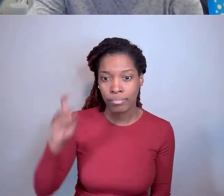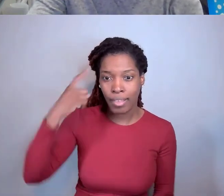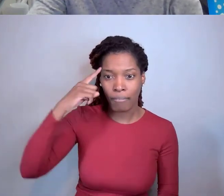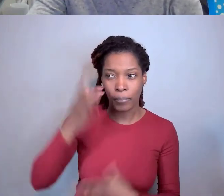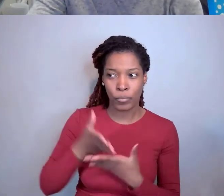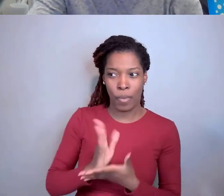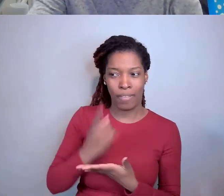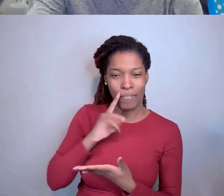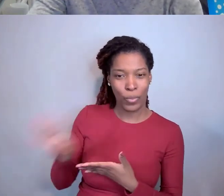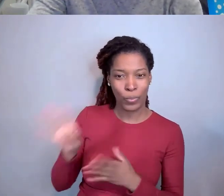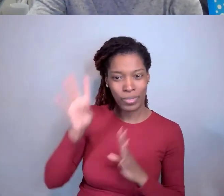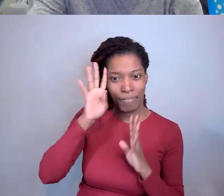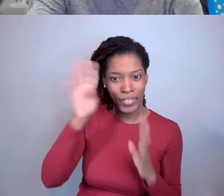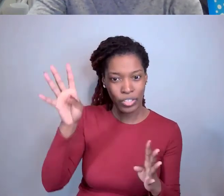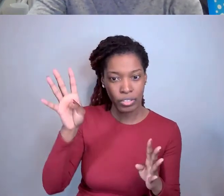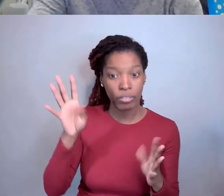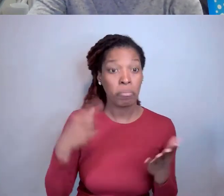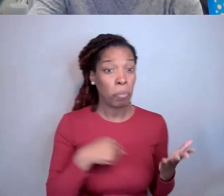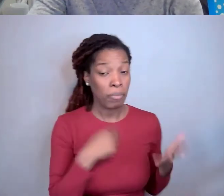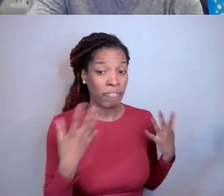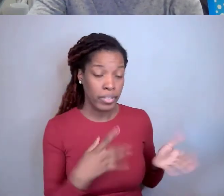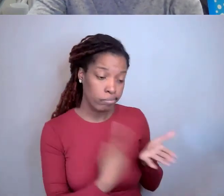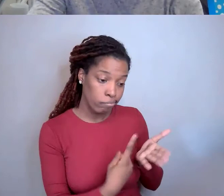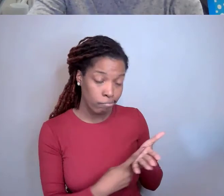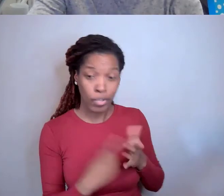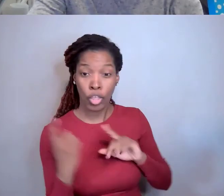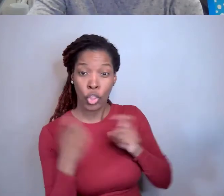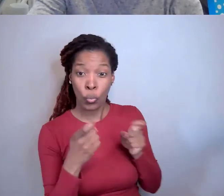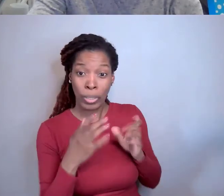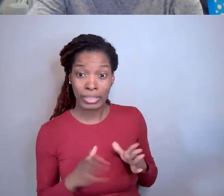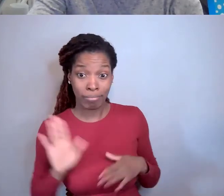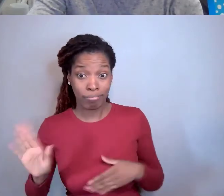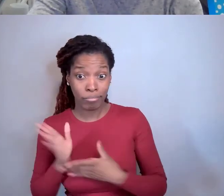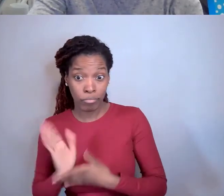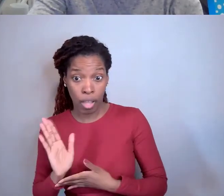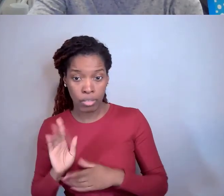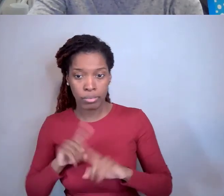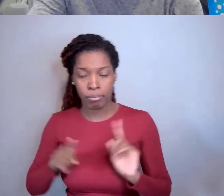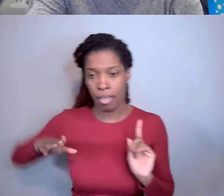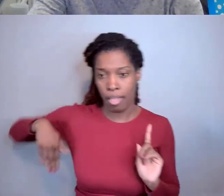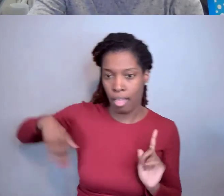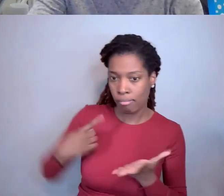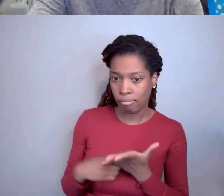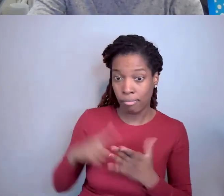We talked a lot about what the grantees' rights are, but not much about what the government rights are,